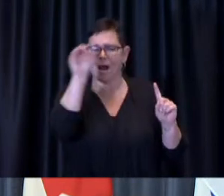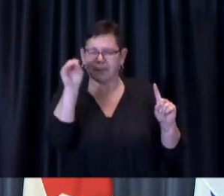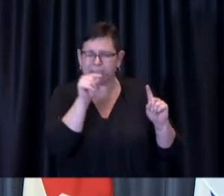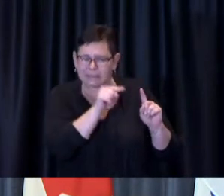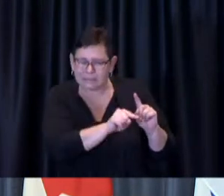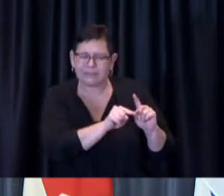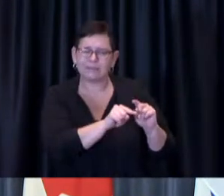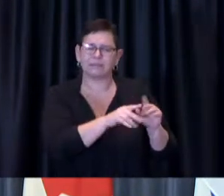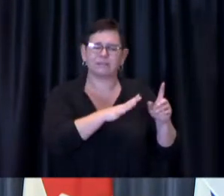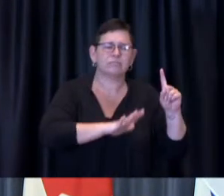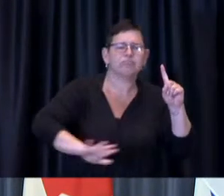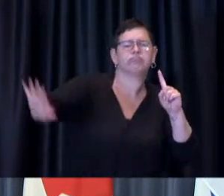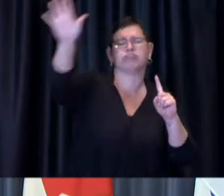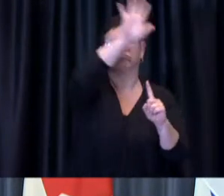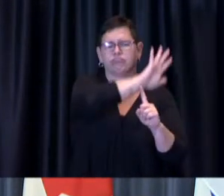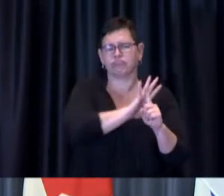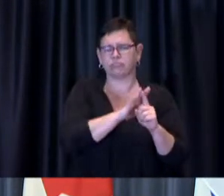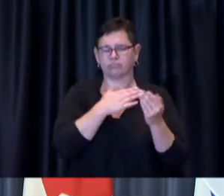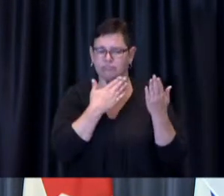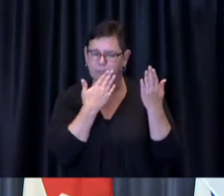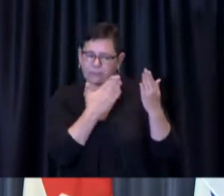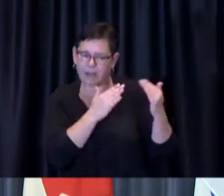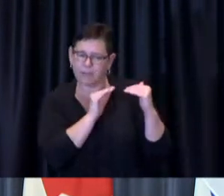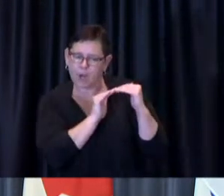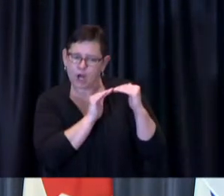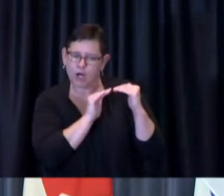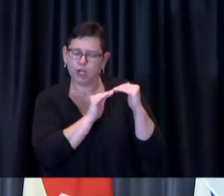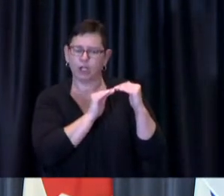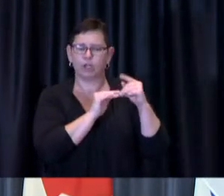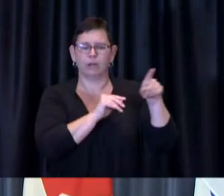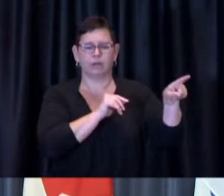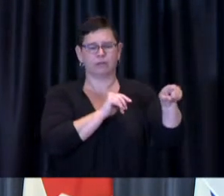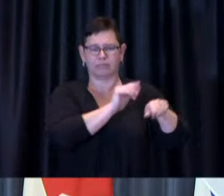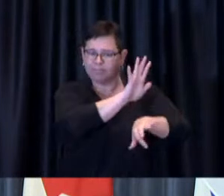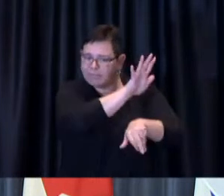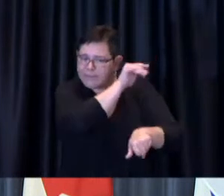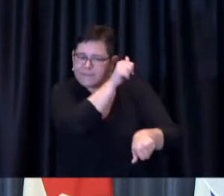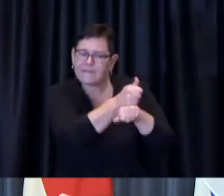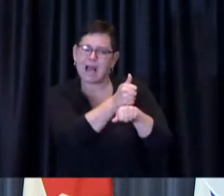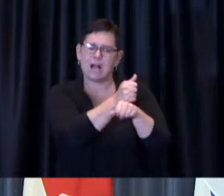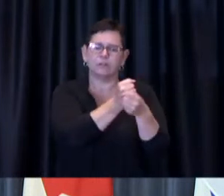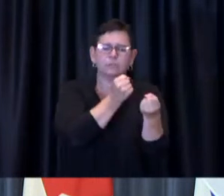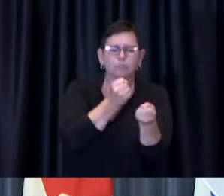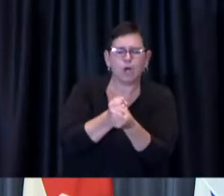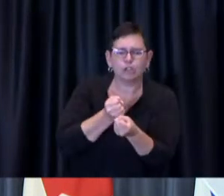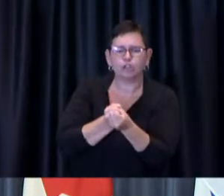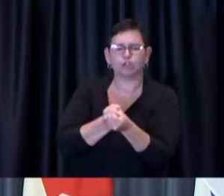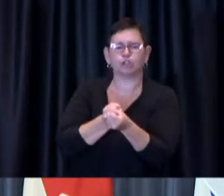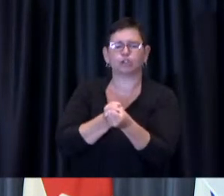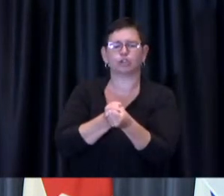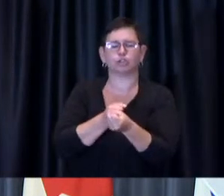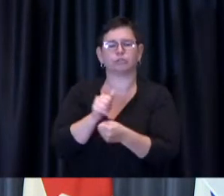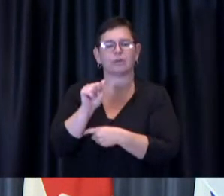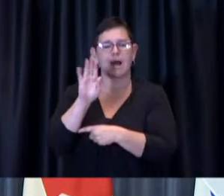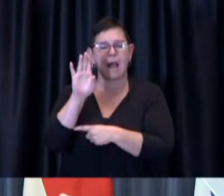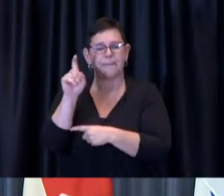and the founding sponsor American Express for their work in bringing this program to life at this time in the month of September.